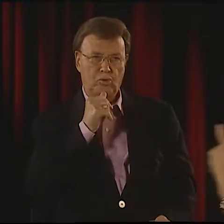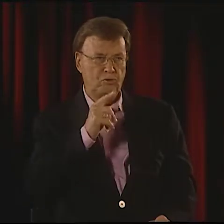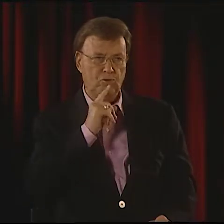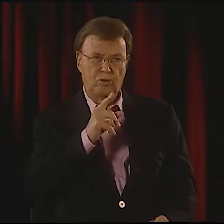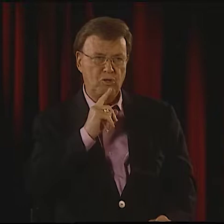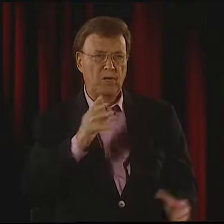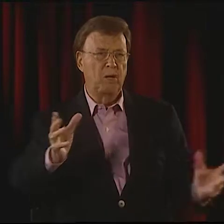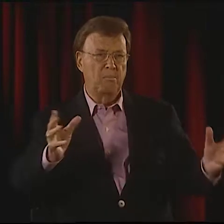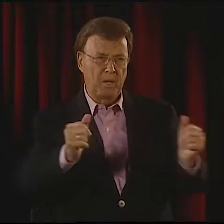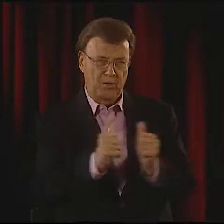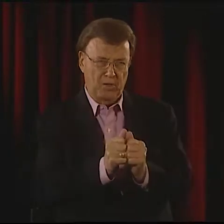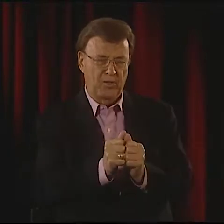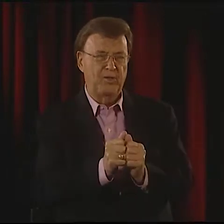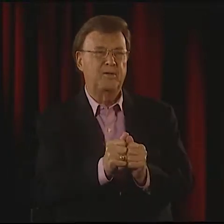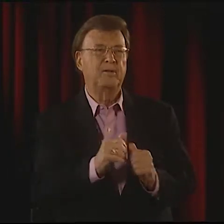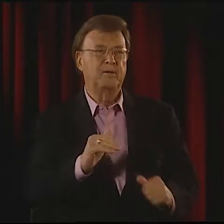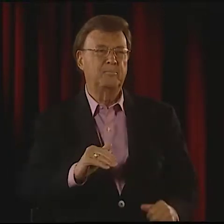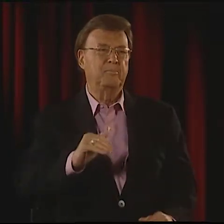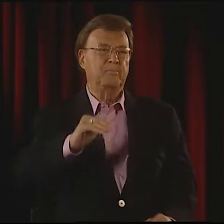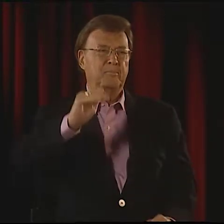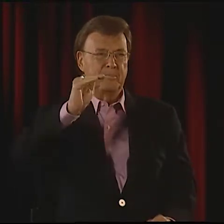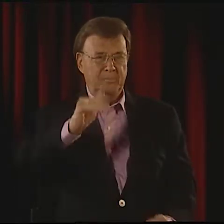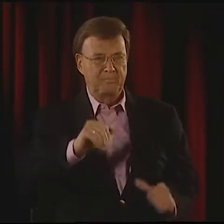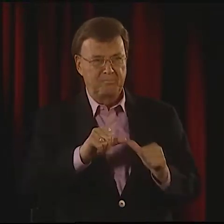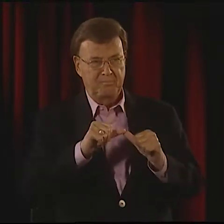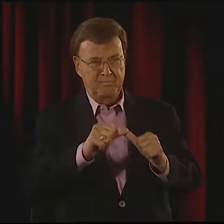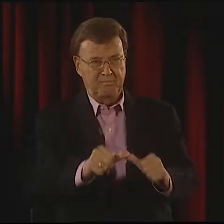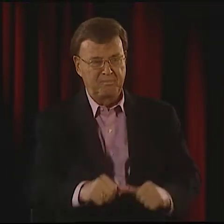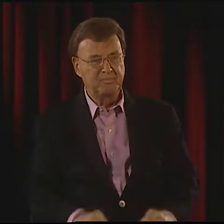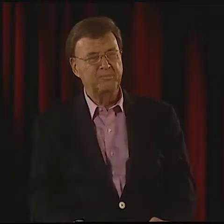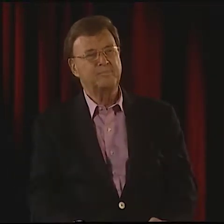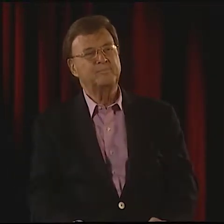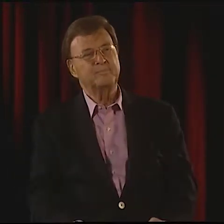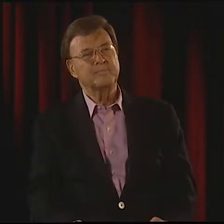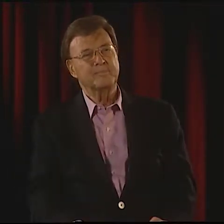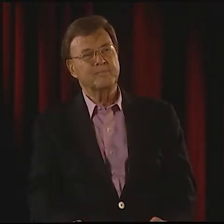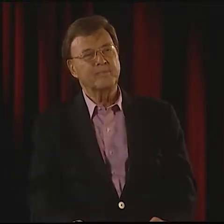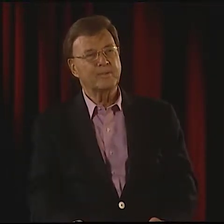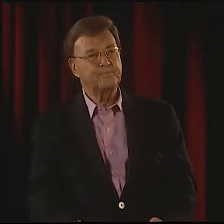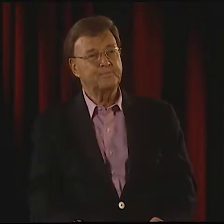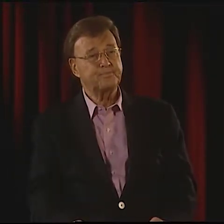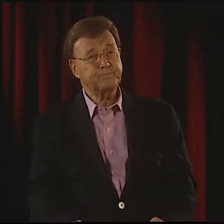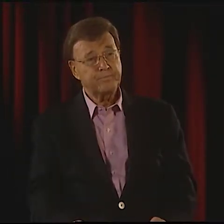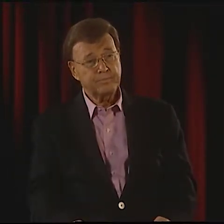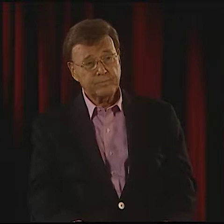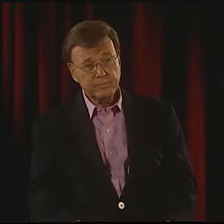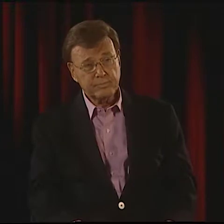NO, NOT REALLY. IT WAS ALL TOGETHER. IT WAS WHILE I WAS GROWING UP.